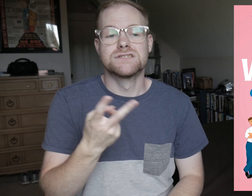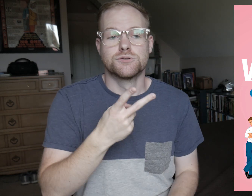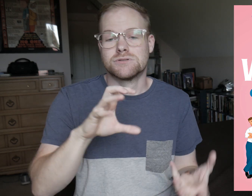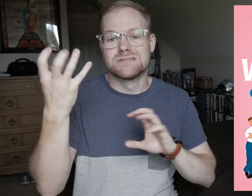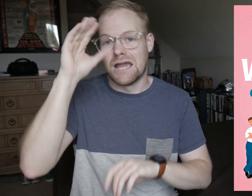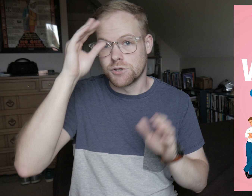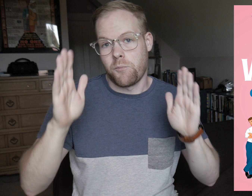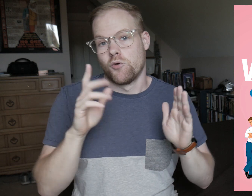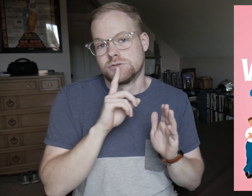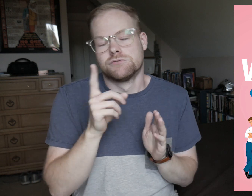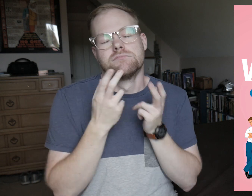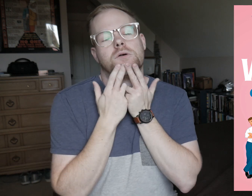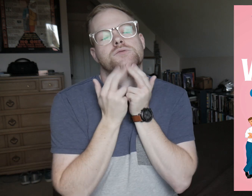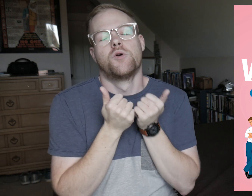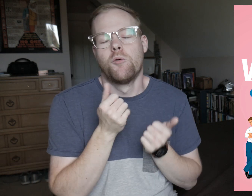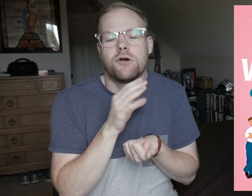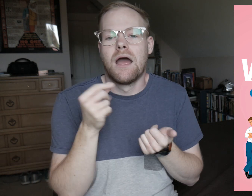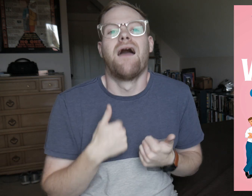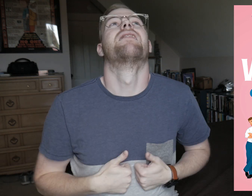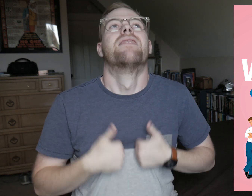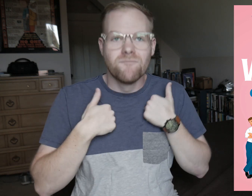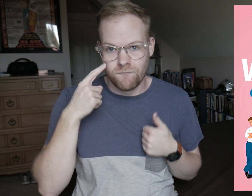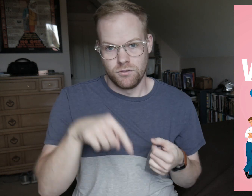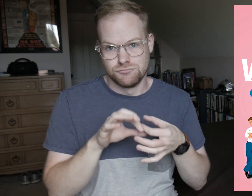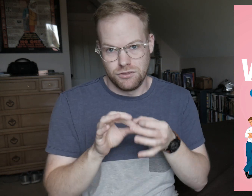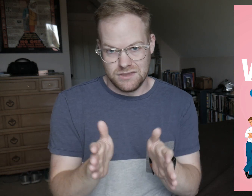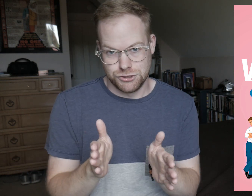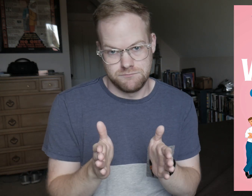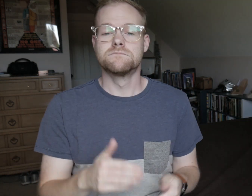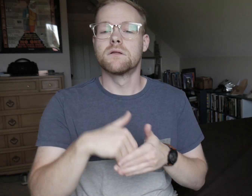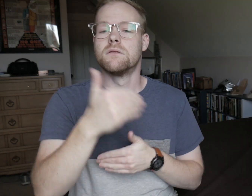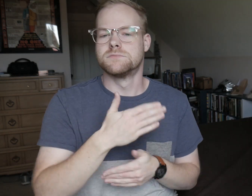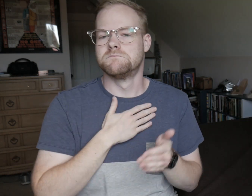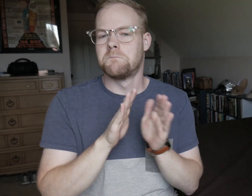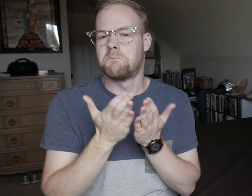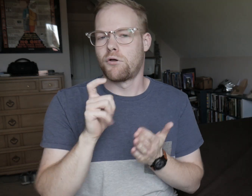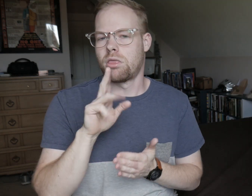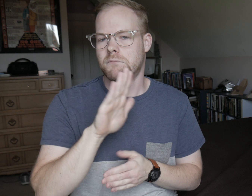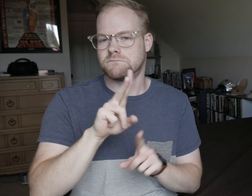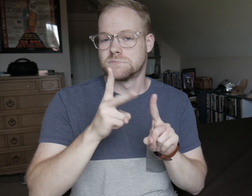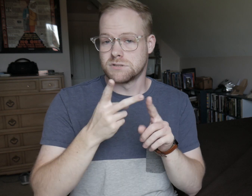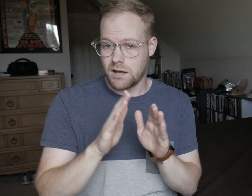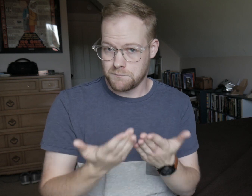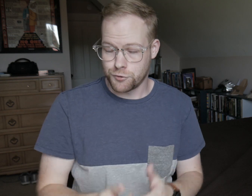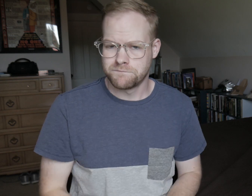These two disaster boys are so adorable, and I live for their relationship. Next was my book club’s second book,